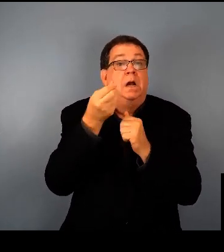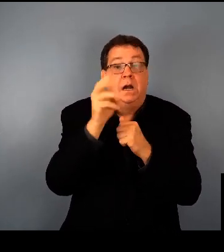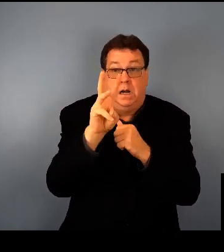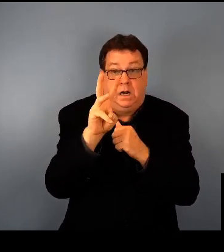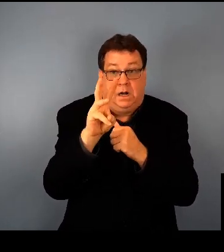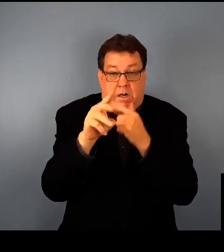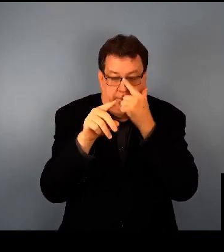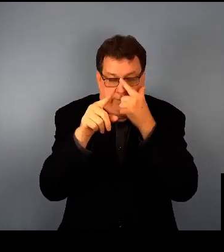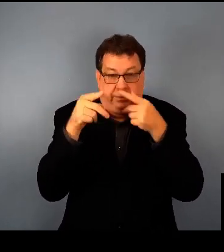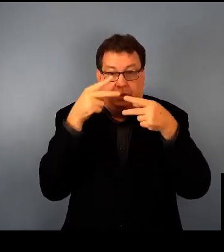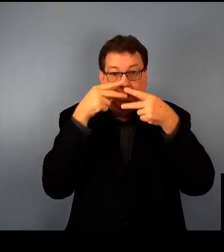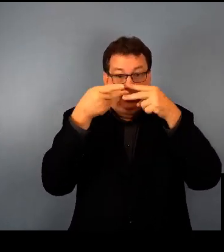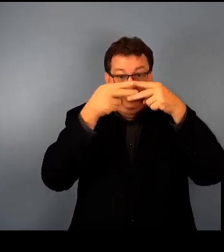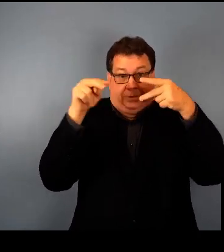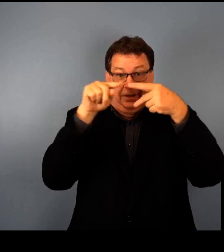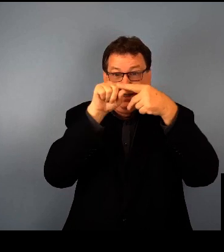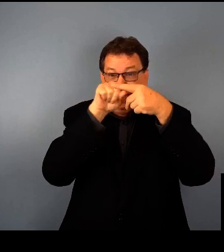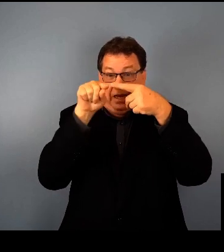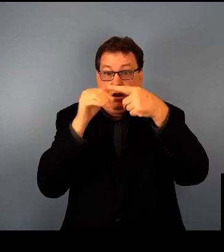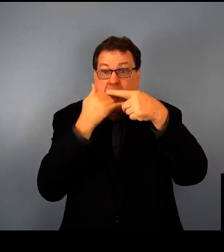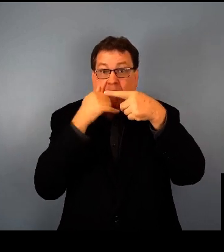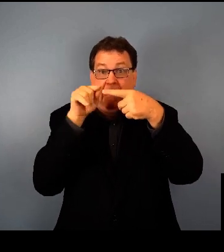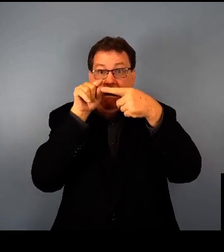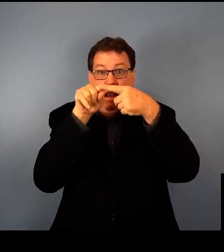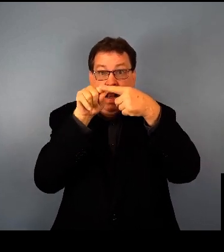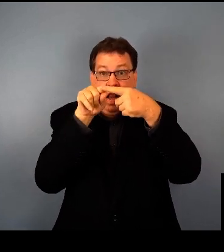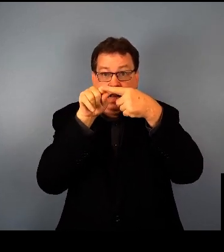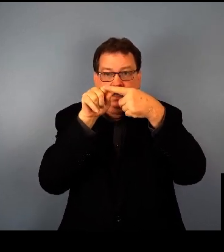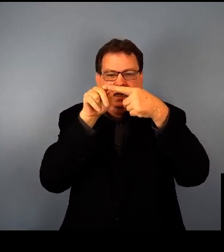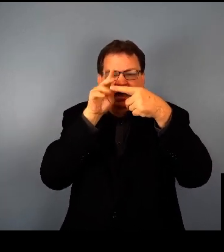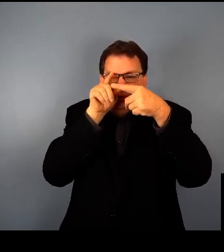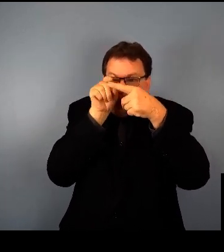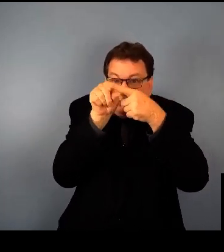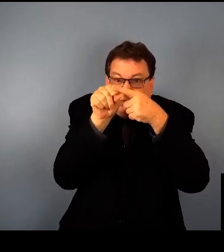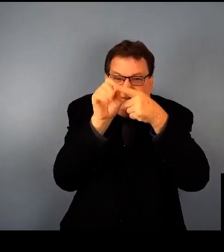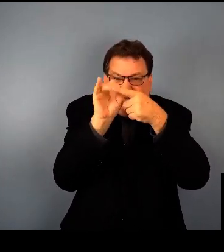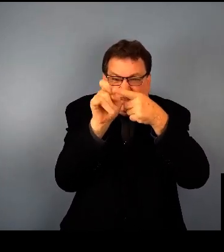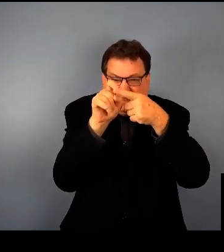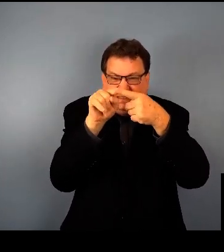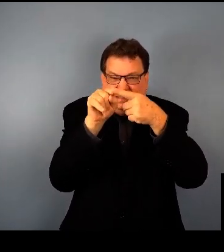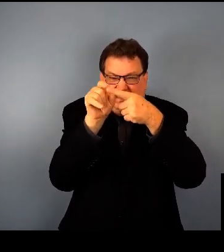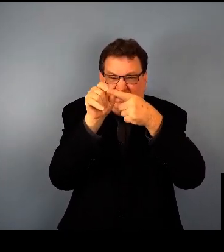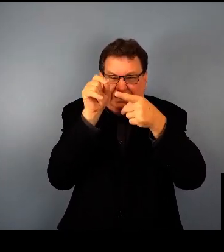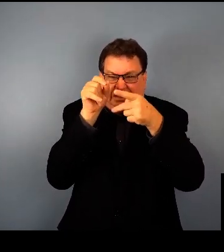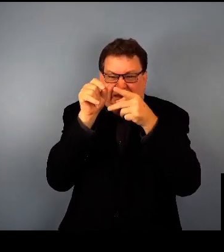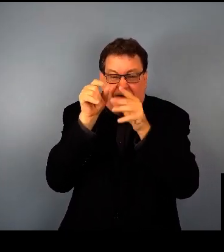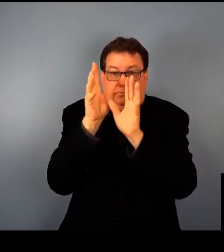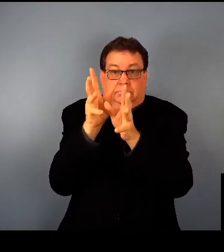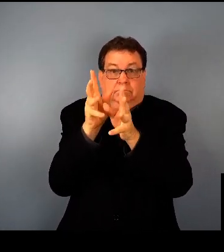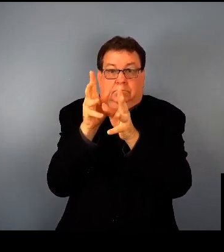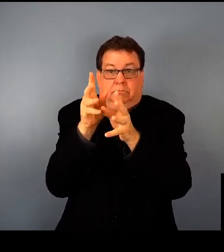And in this scenario, it's repairing the error at the source, basically swapping out the bad information for the good